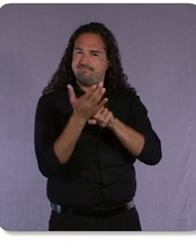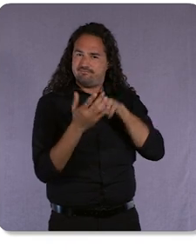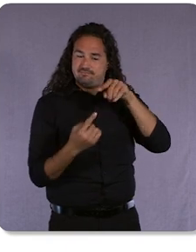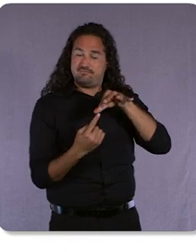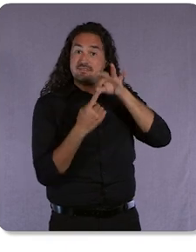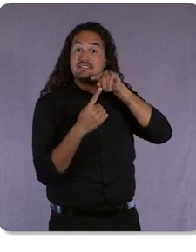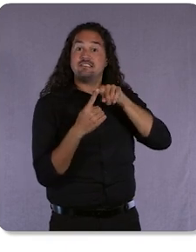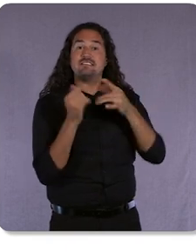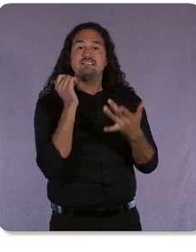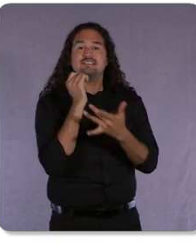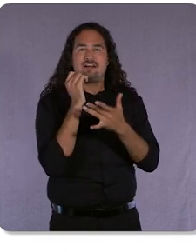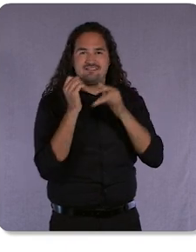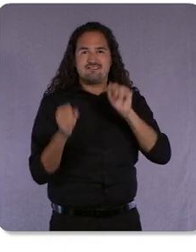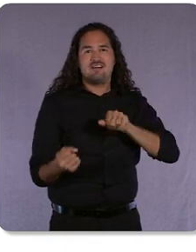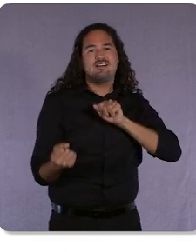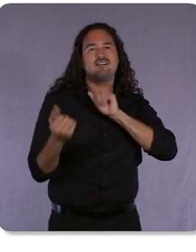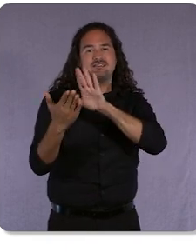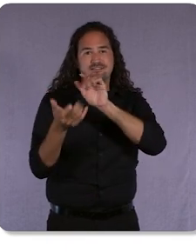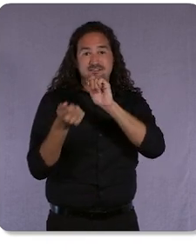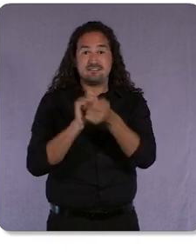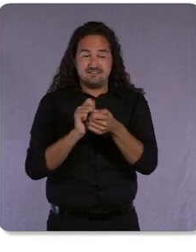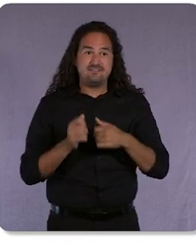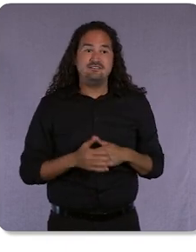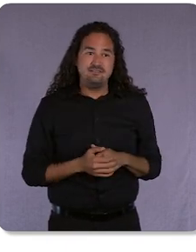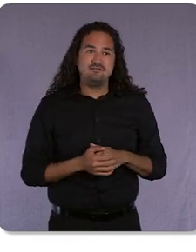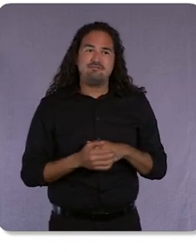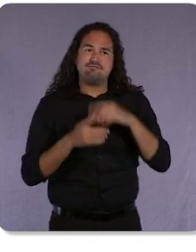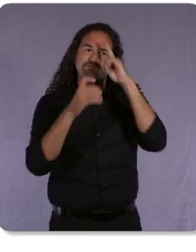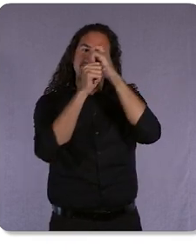Just think about some of the evolutions we’ve introduced at I/O this year.